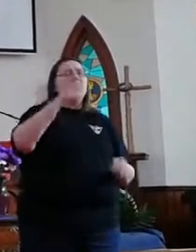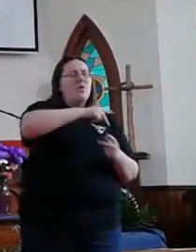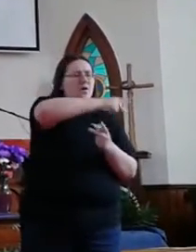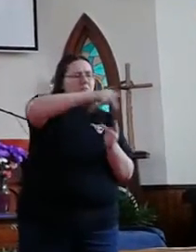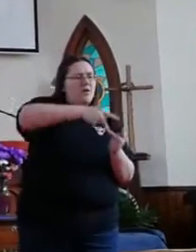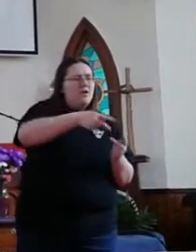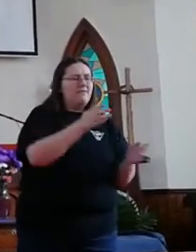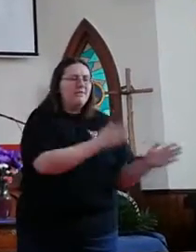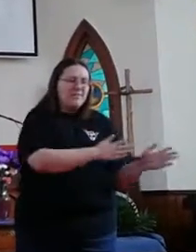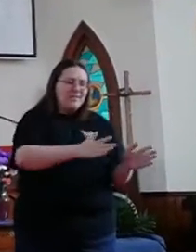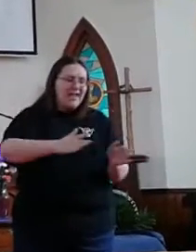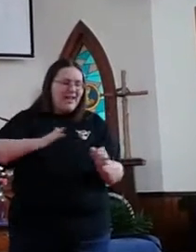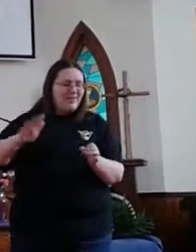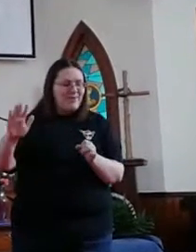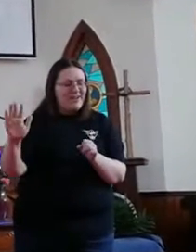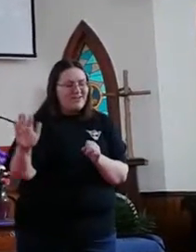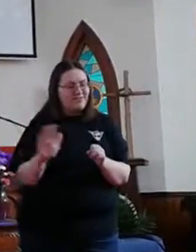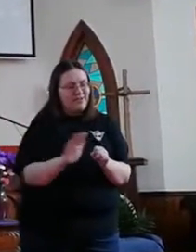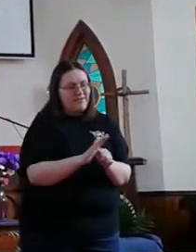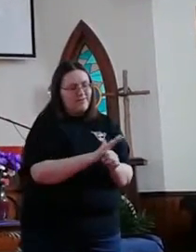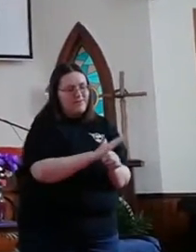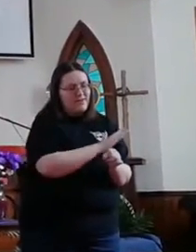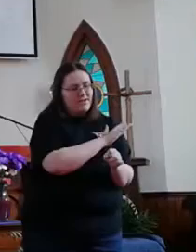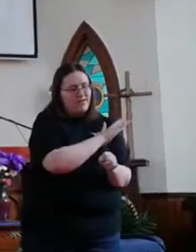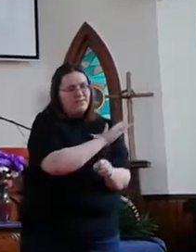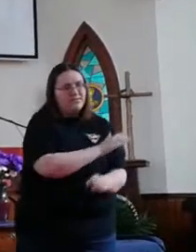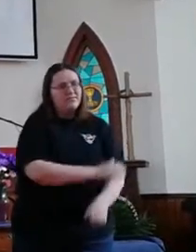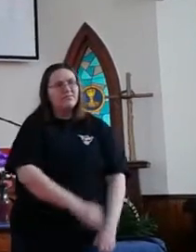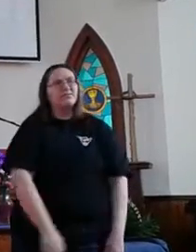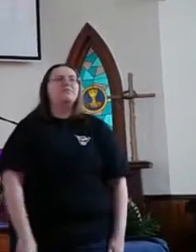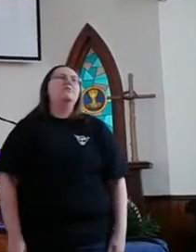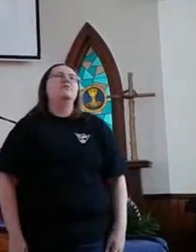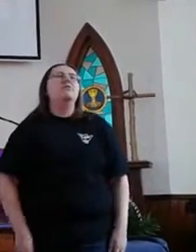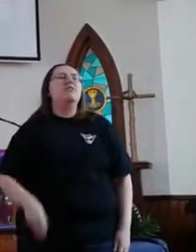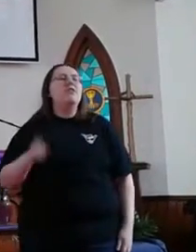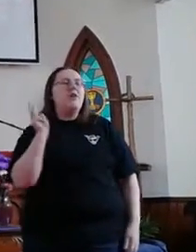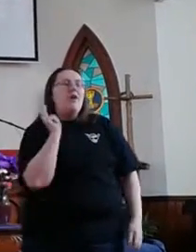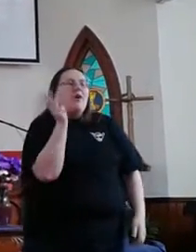As Your perfect plan was fulfilled